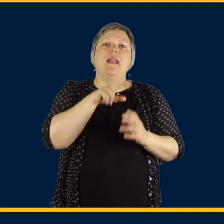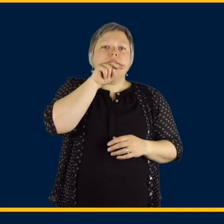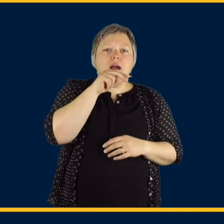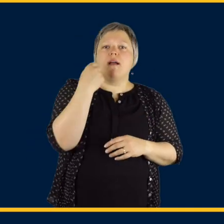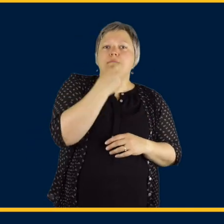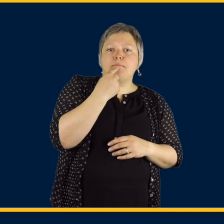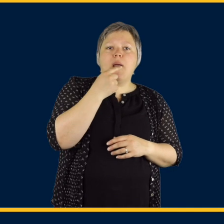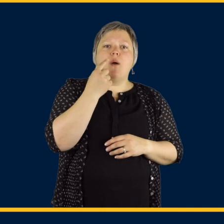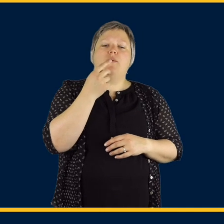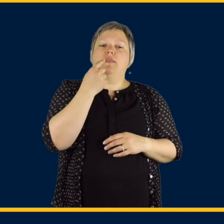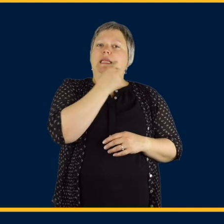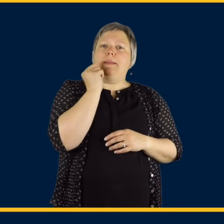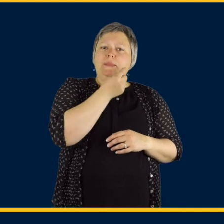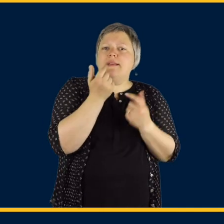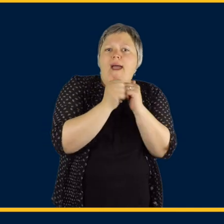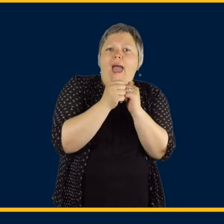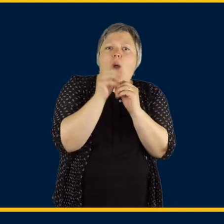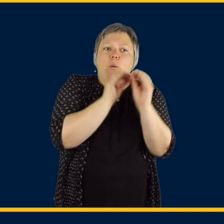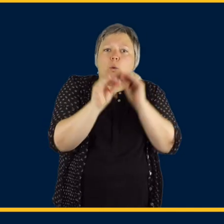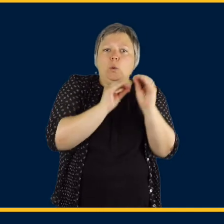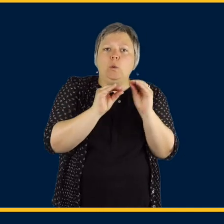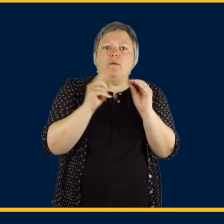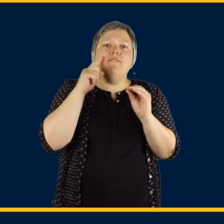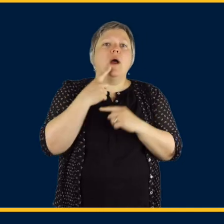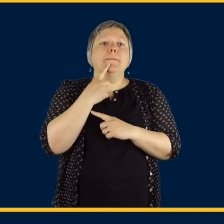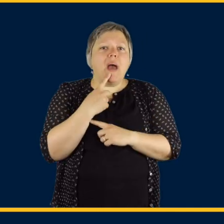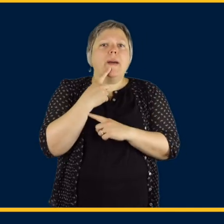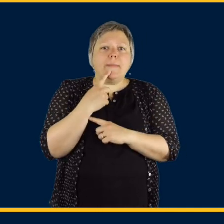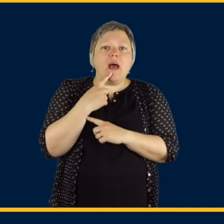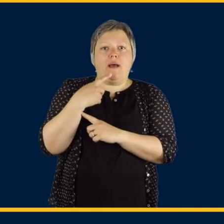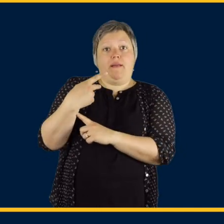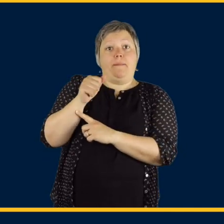We may give your child a cue of putting your lips together to make the sound for the letter